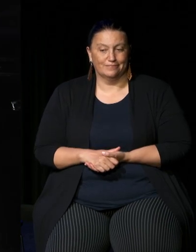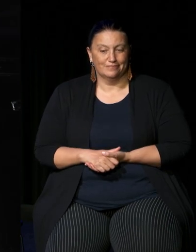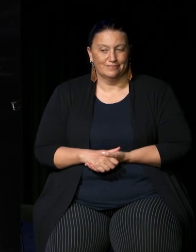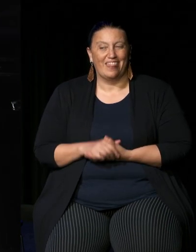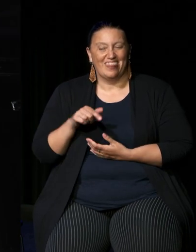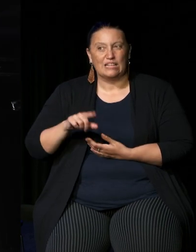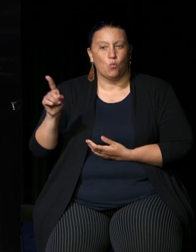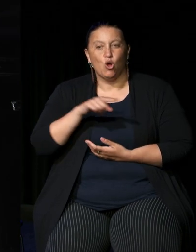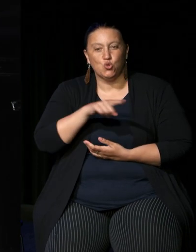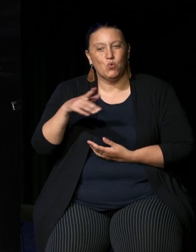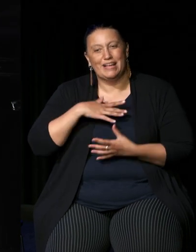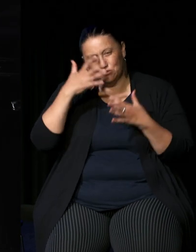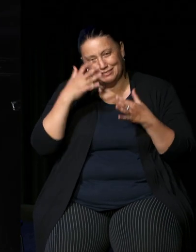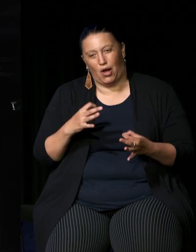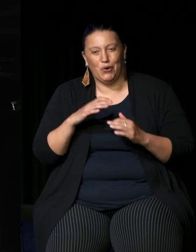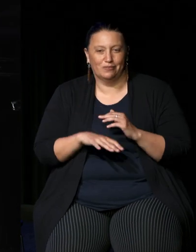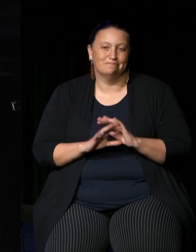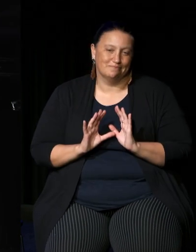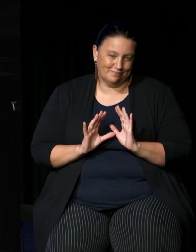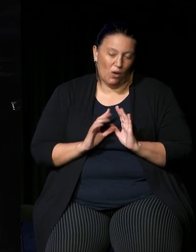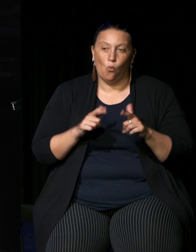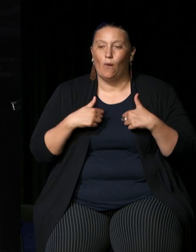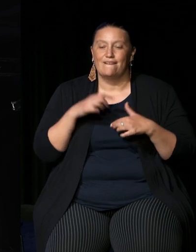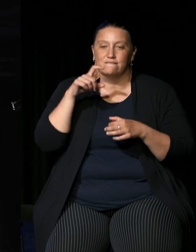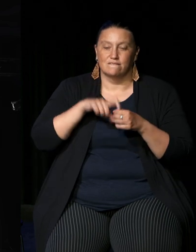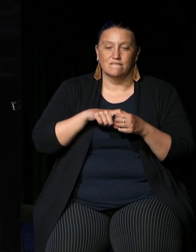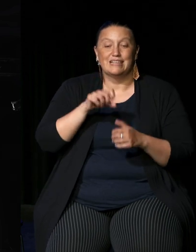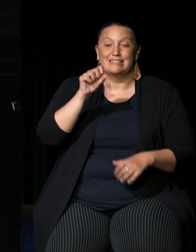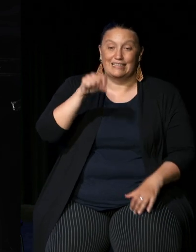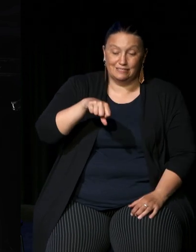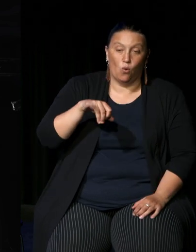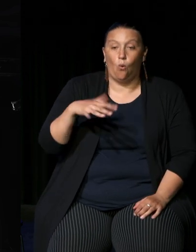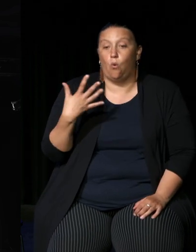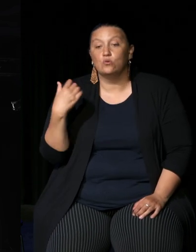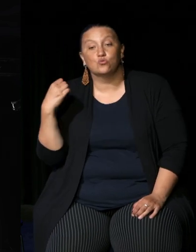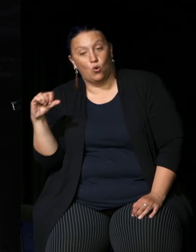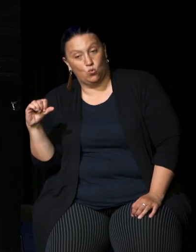Australians have to decide on right so we have to vote yes or no on that um the parliament's